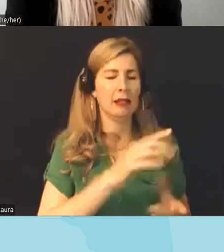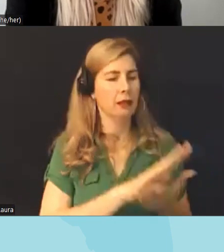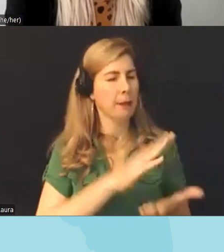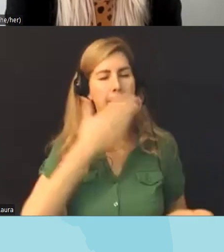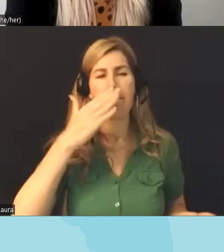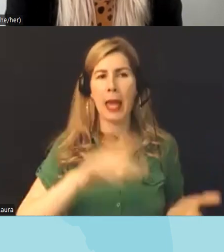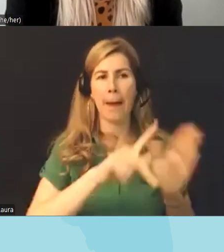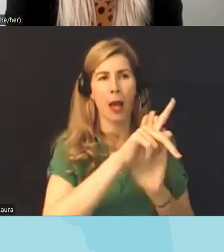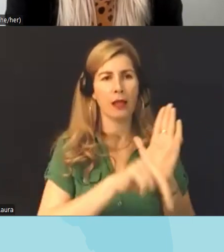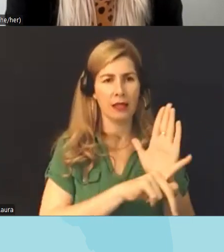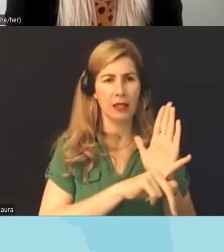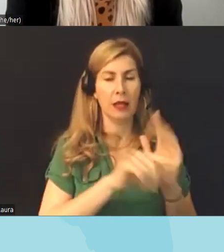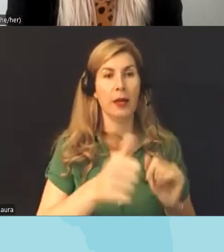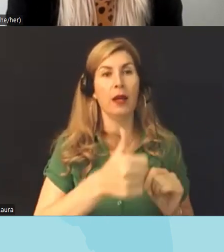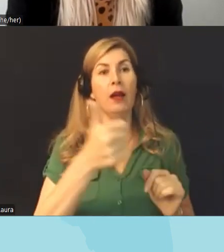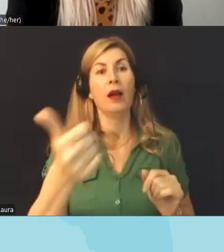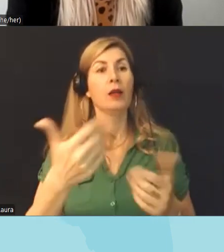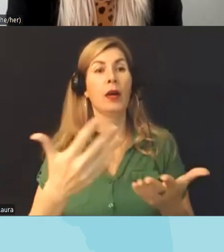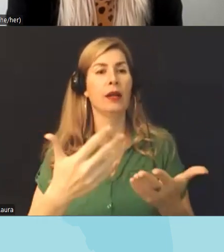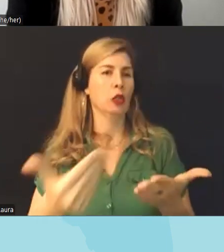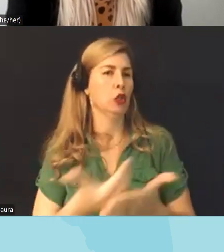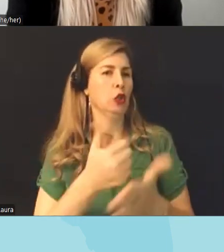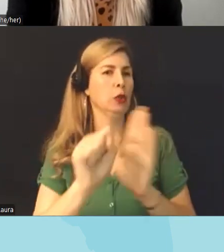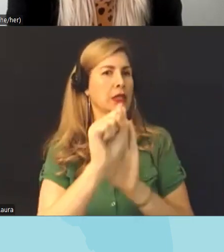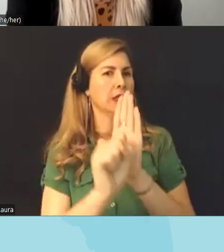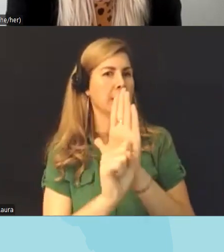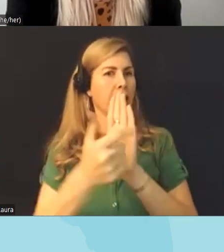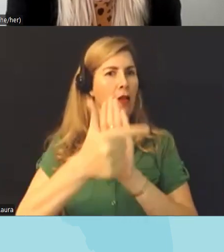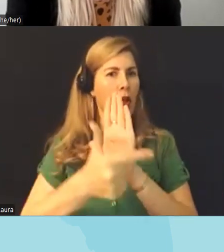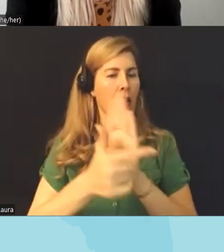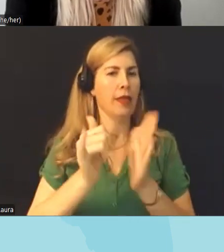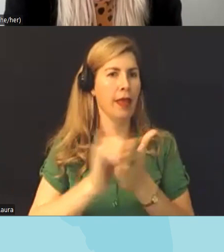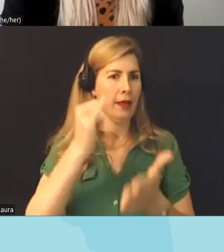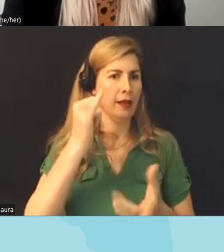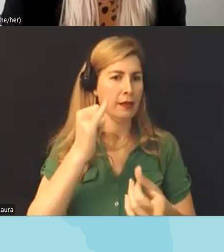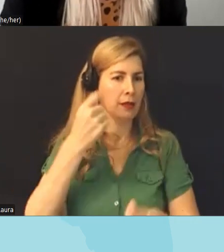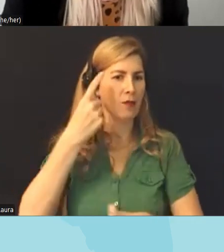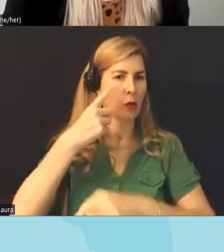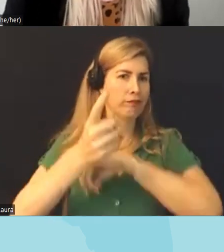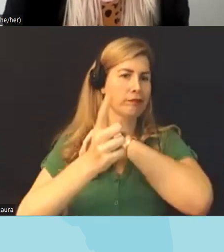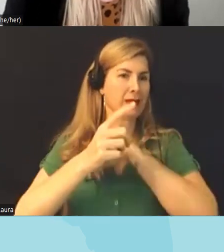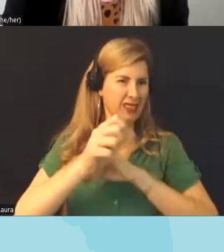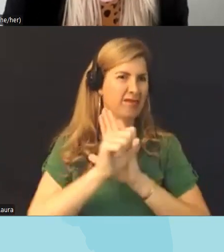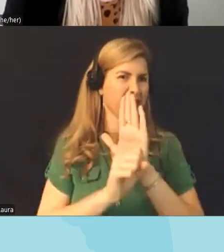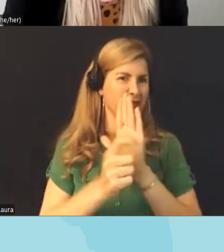challenge is a new state law uh that imposes criminal penalties on uh school officials if